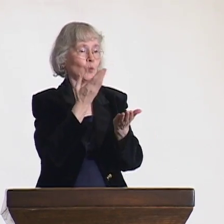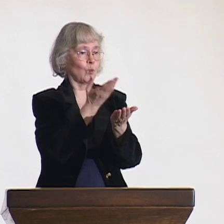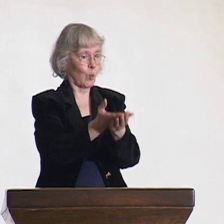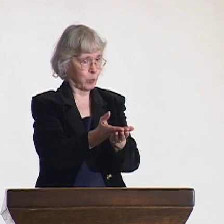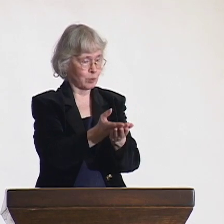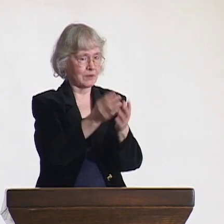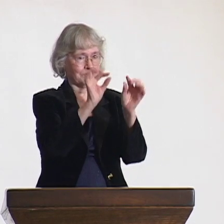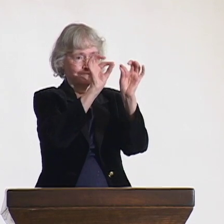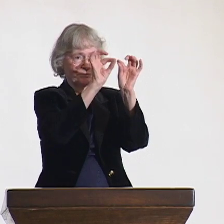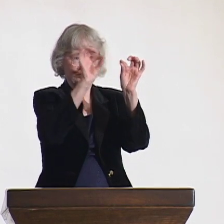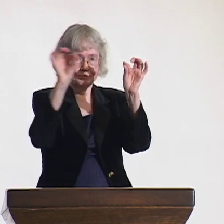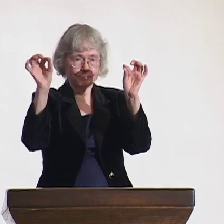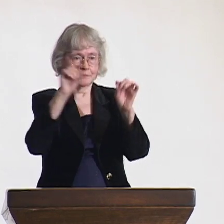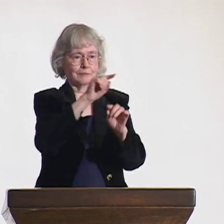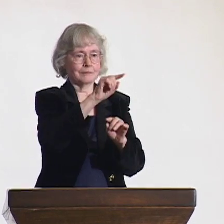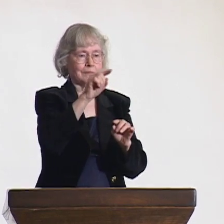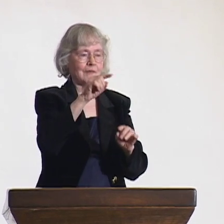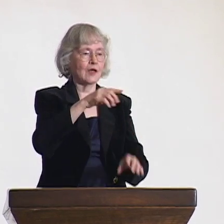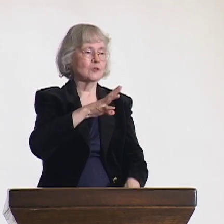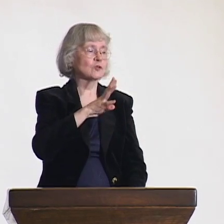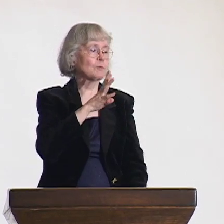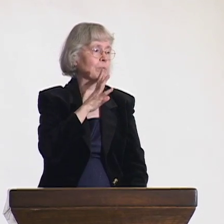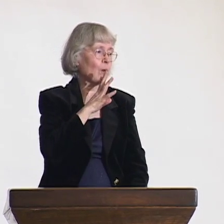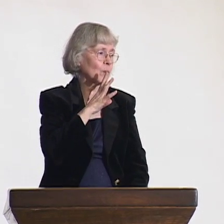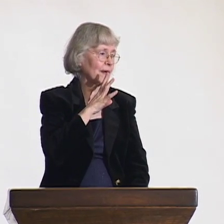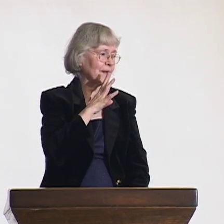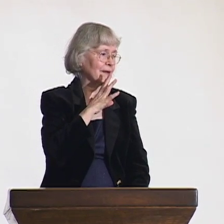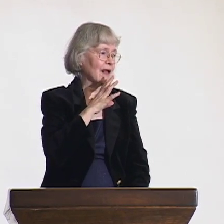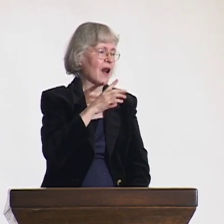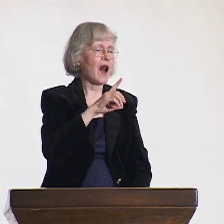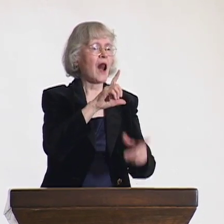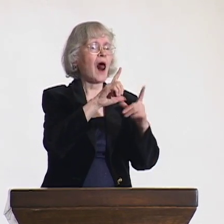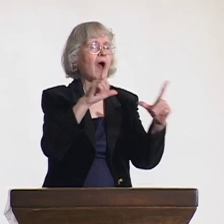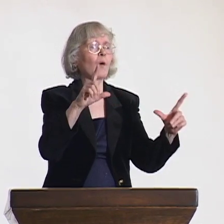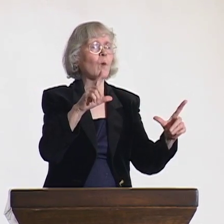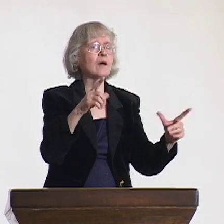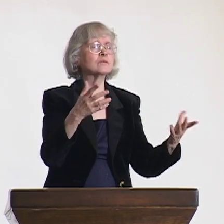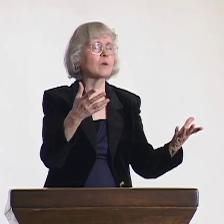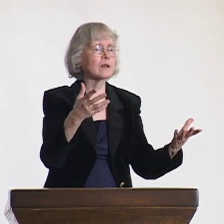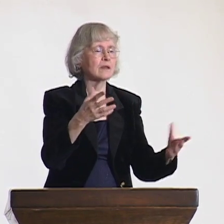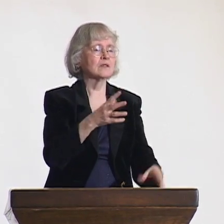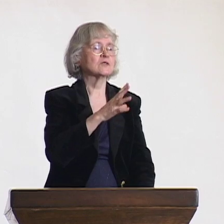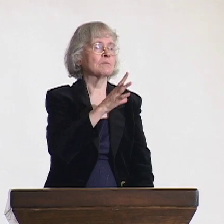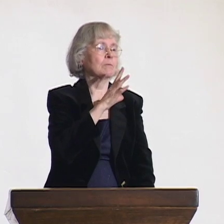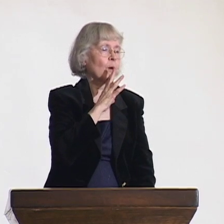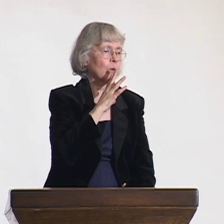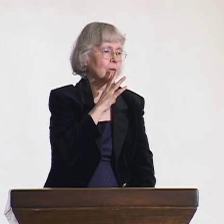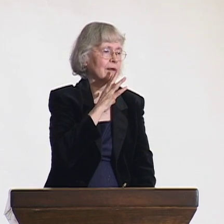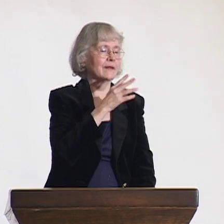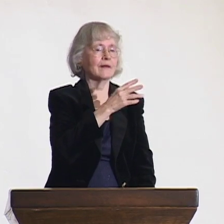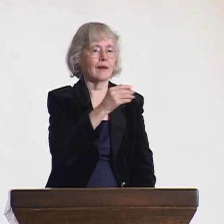and so I recommended that we define spoken languages and signed languages,